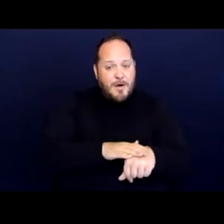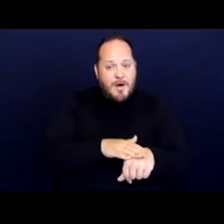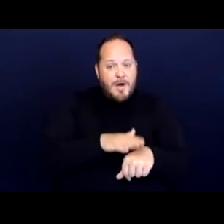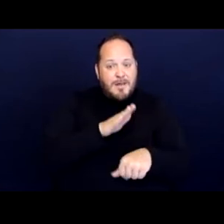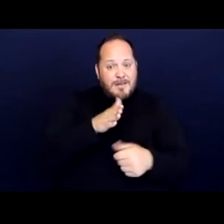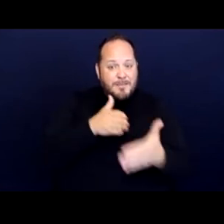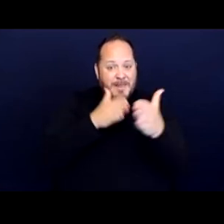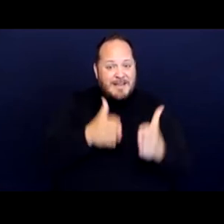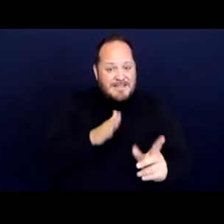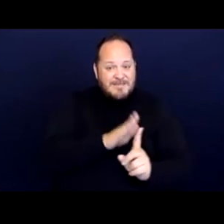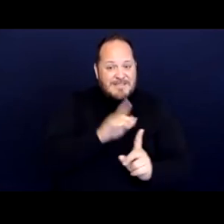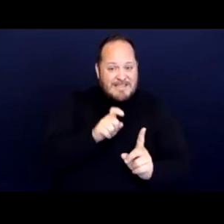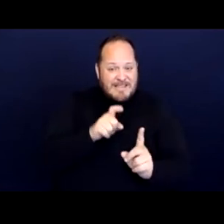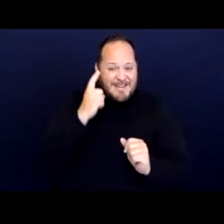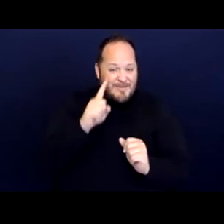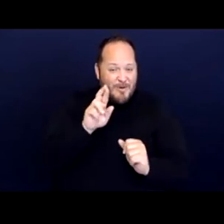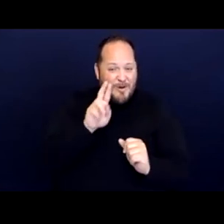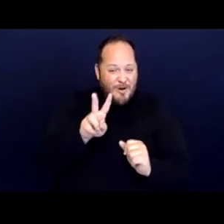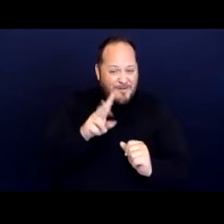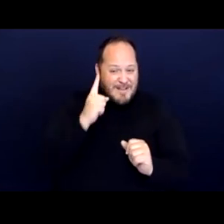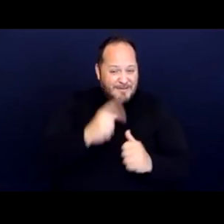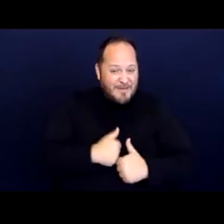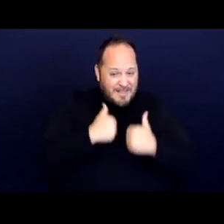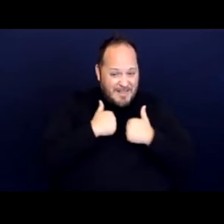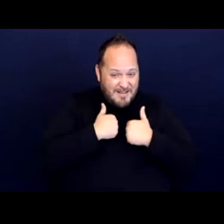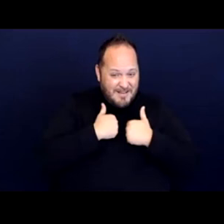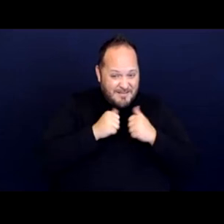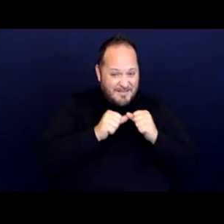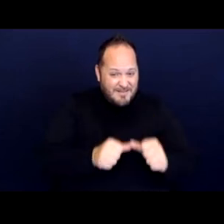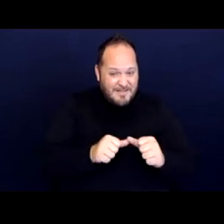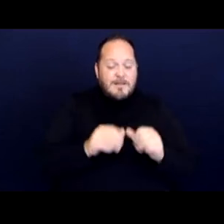for their RVs to live the city ordinances